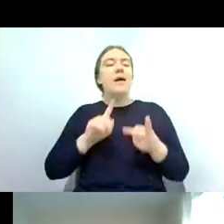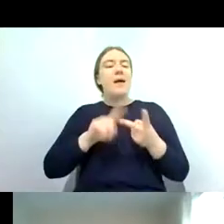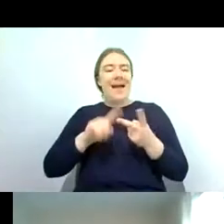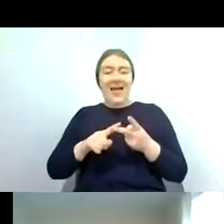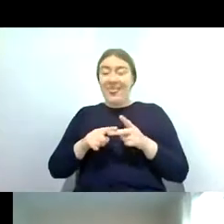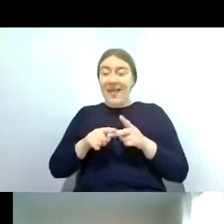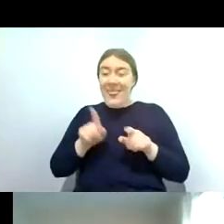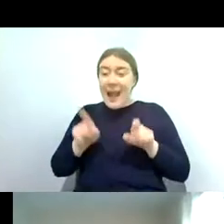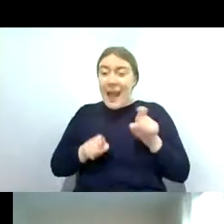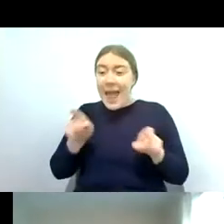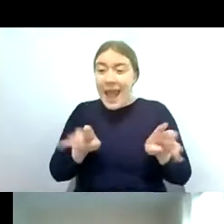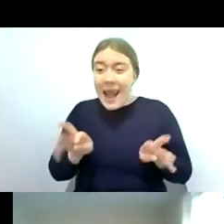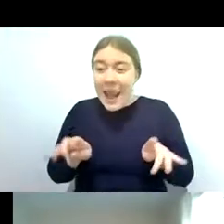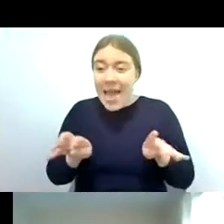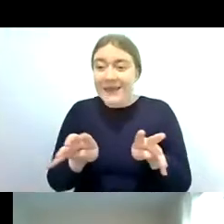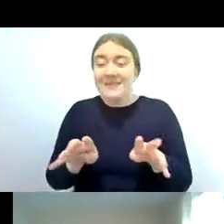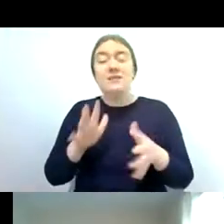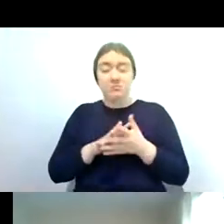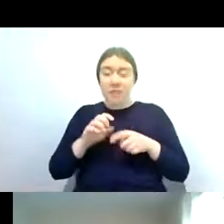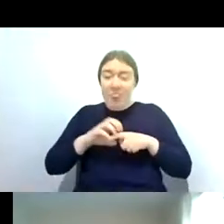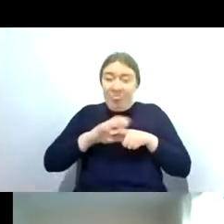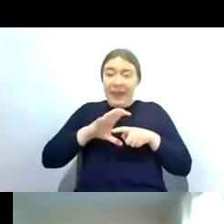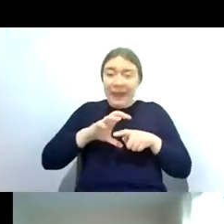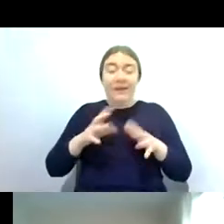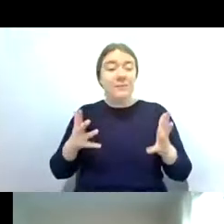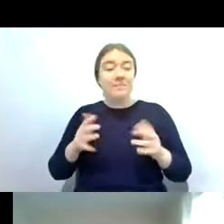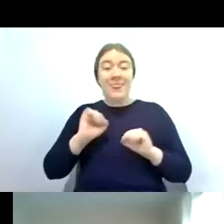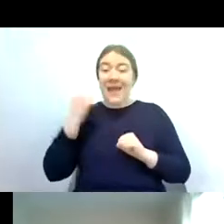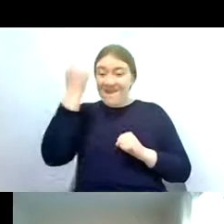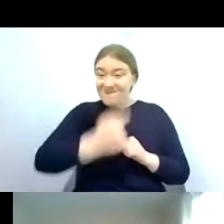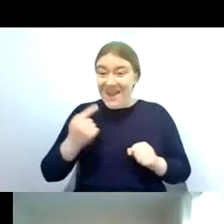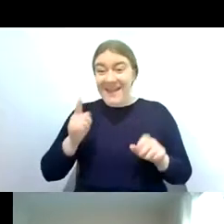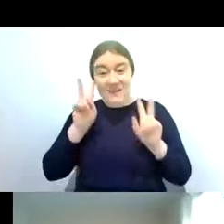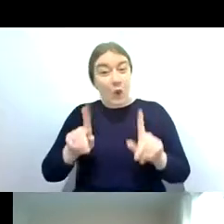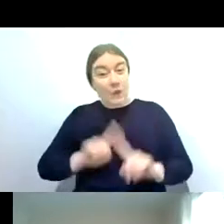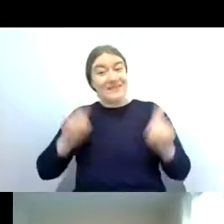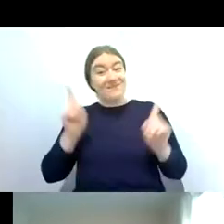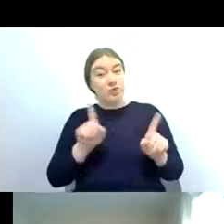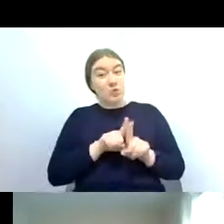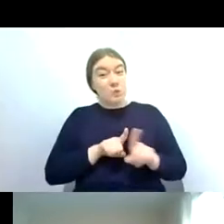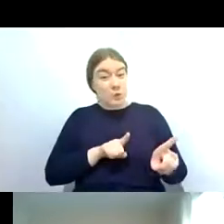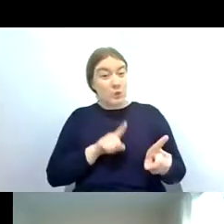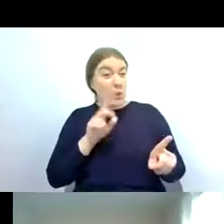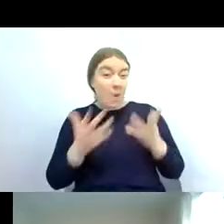they've all also got quite a distinguishable face compared to the other mayflies groups